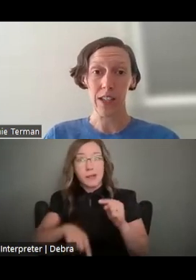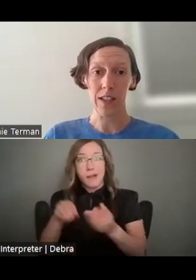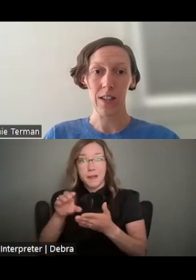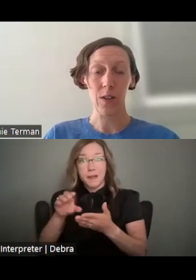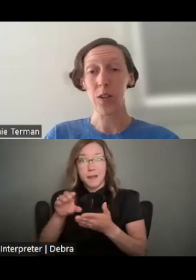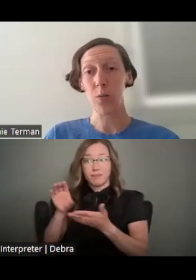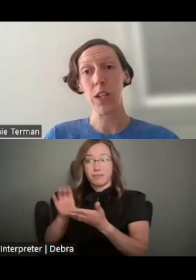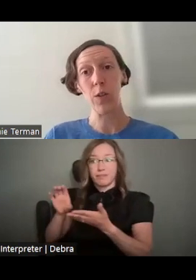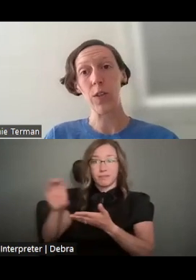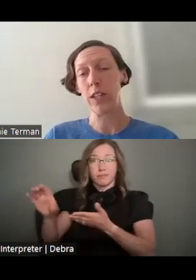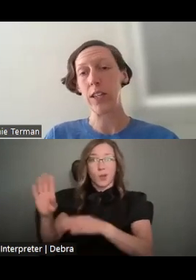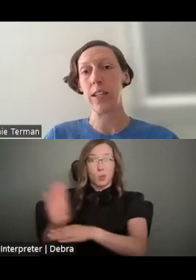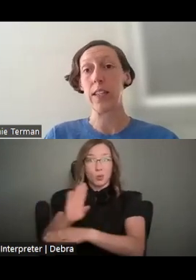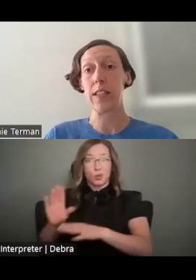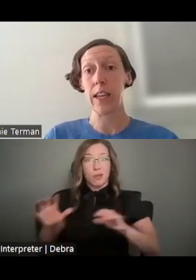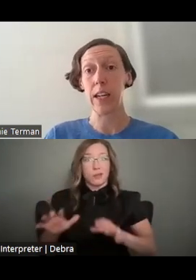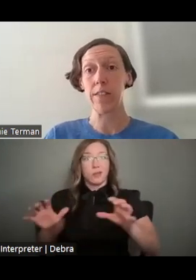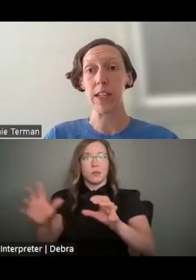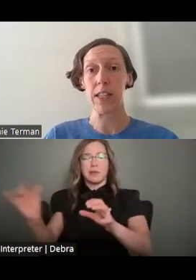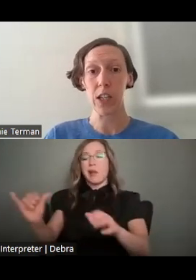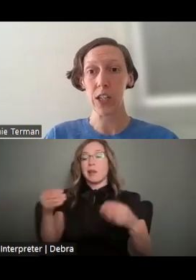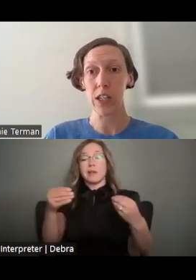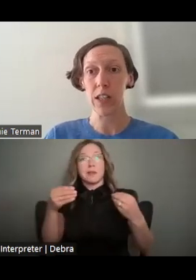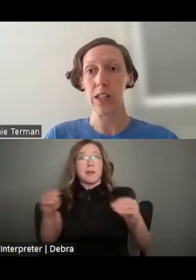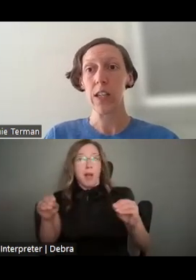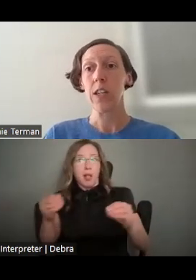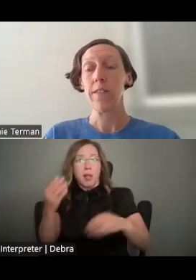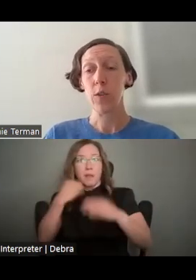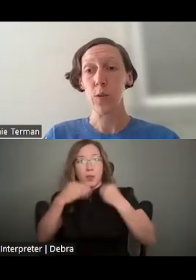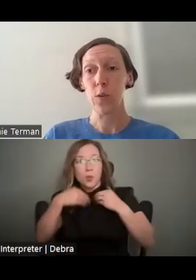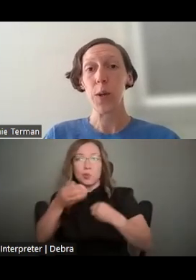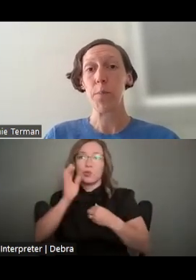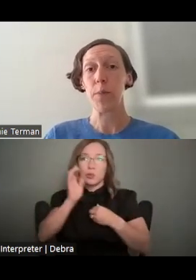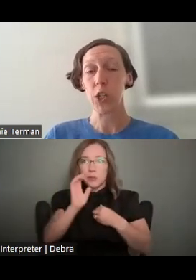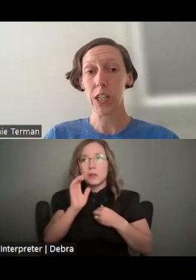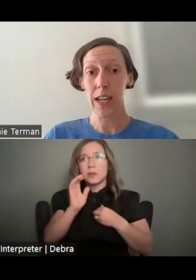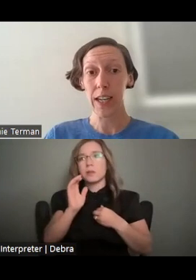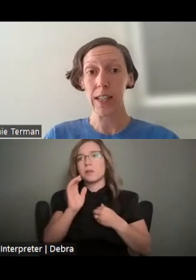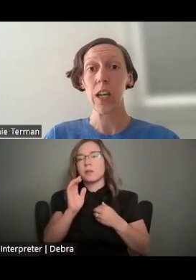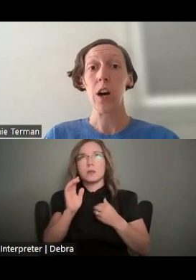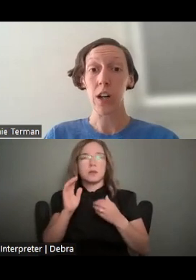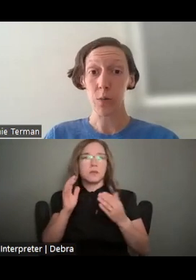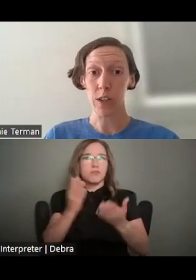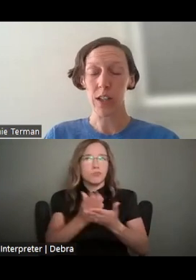SO, THIS WOULD INCLUDE THINGS LIKE THE SALE OF CONCESSIONS, FOOD, MERCHANDISE, ARTWORK,